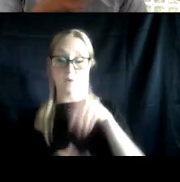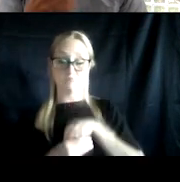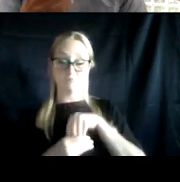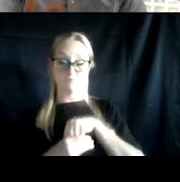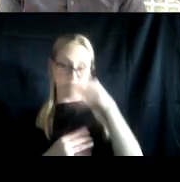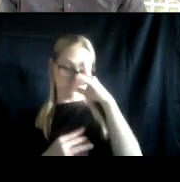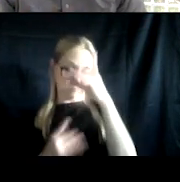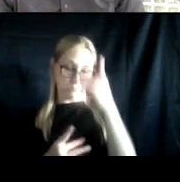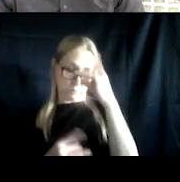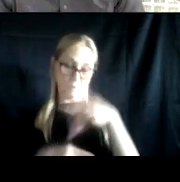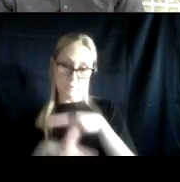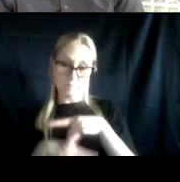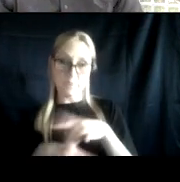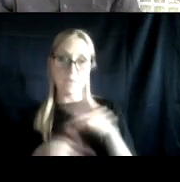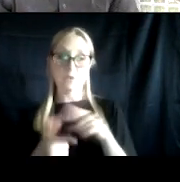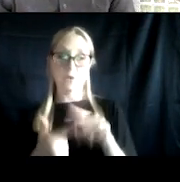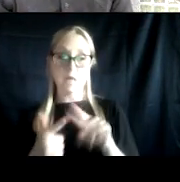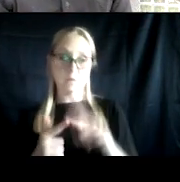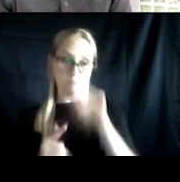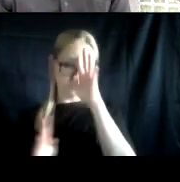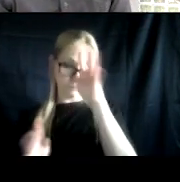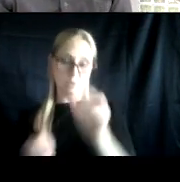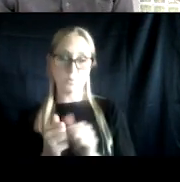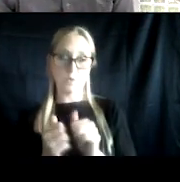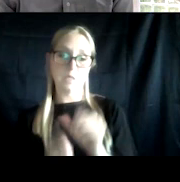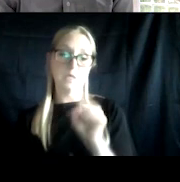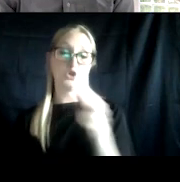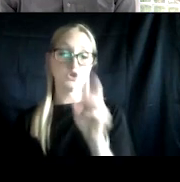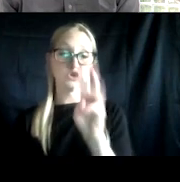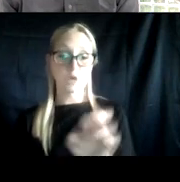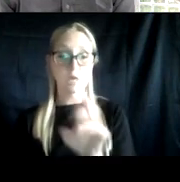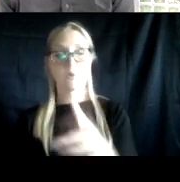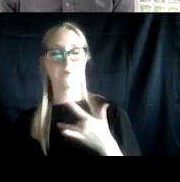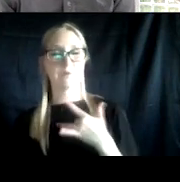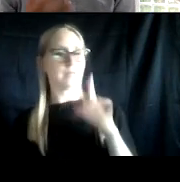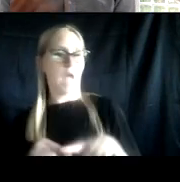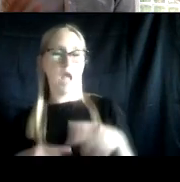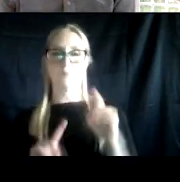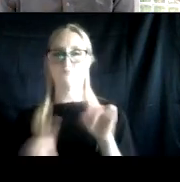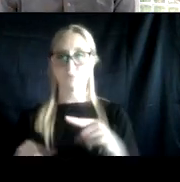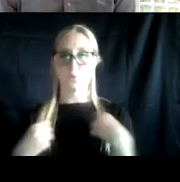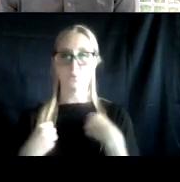And genders, a sense of shame and hopelessness about recovery that can interfere with the veterans participation and treatment, whether through the VA